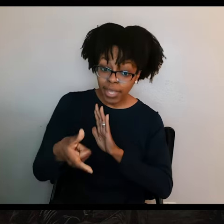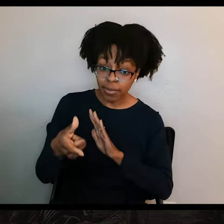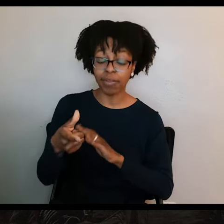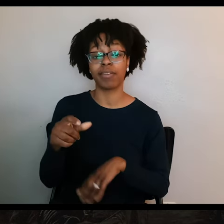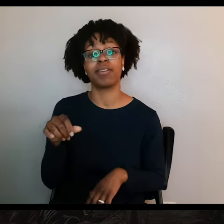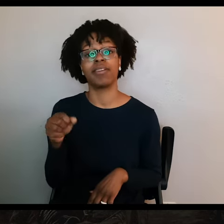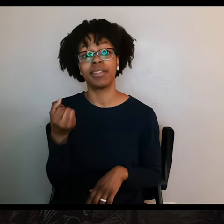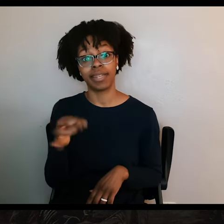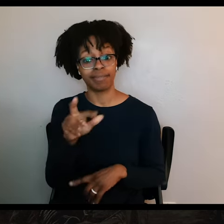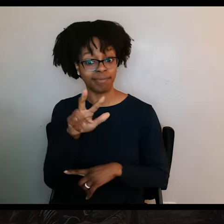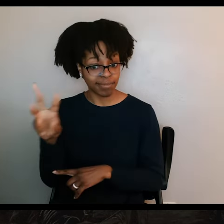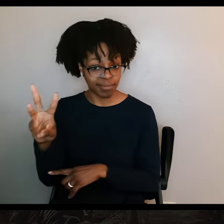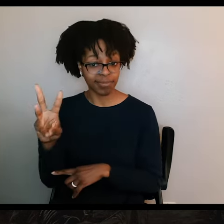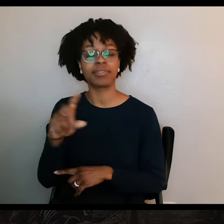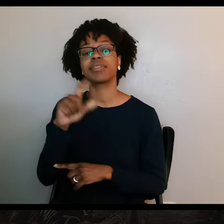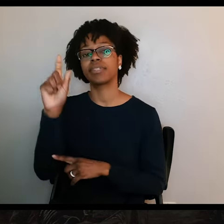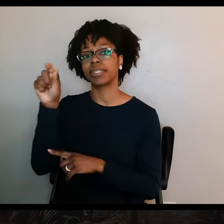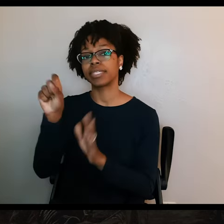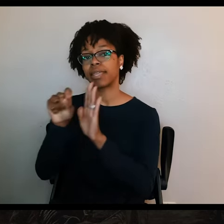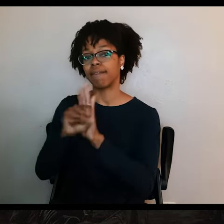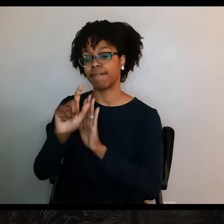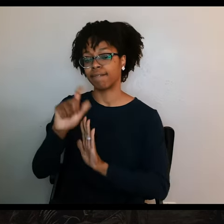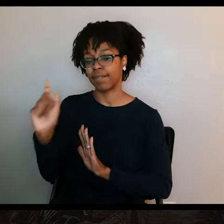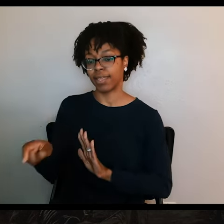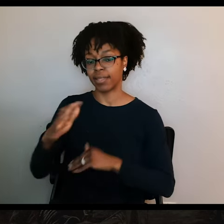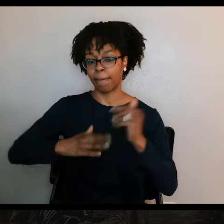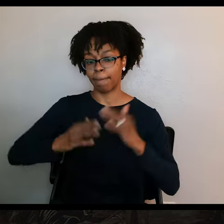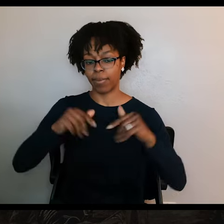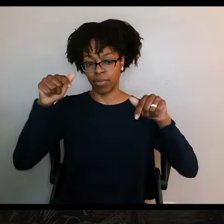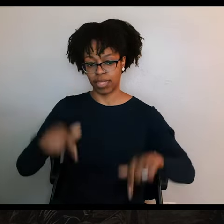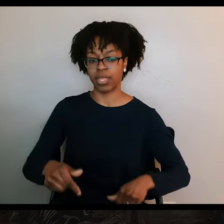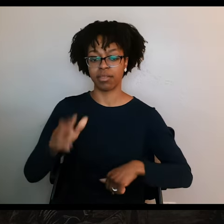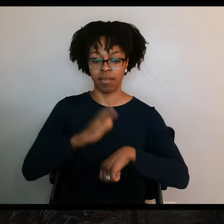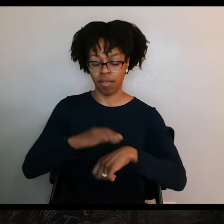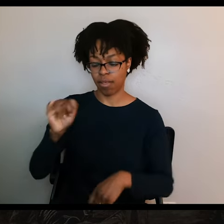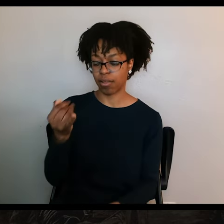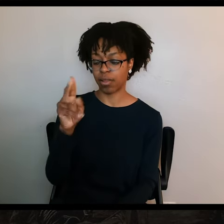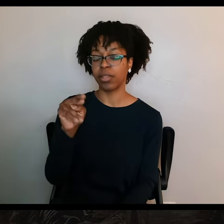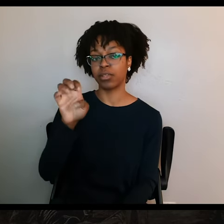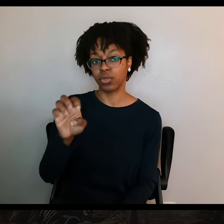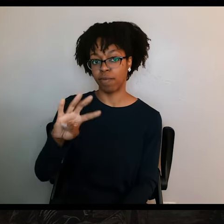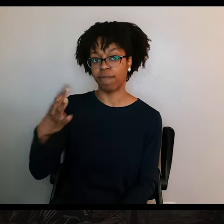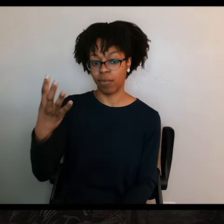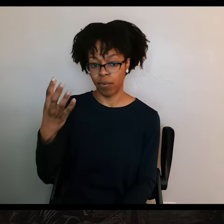decided to build this memorial, which was dedicated on June 4, 1938, to the memory of the Goliad massacre victims.